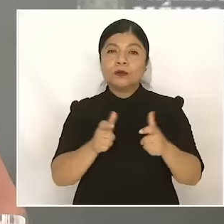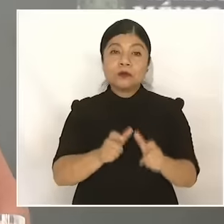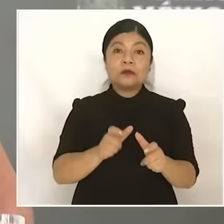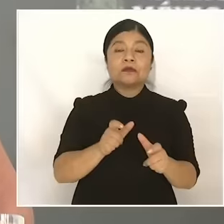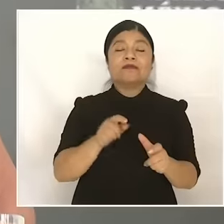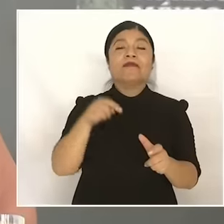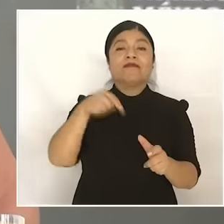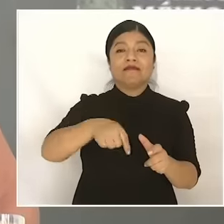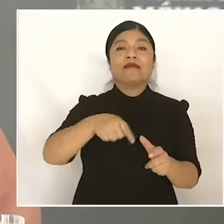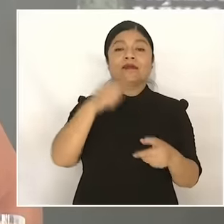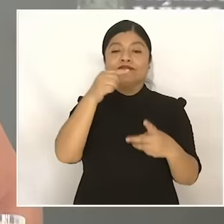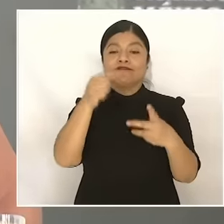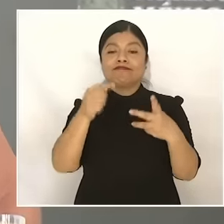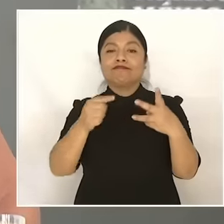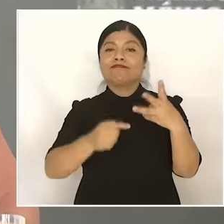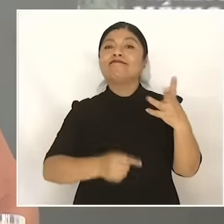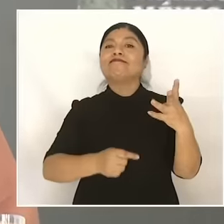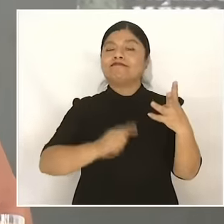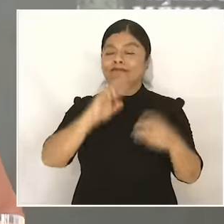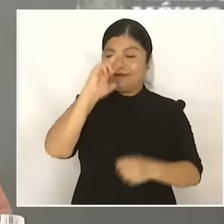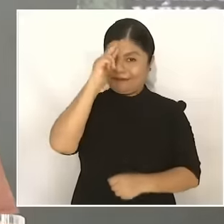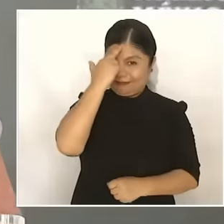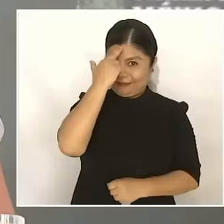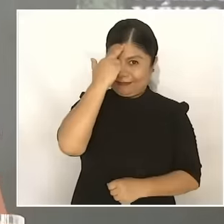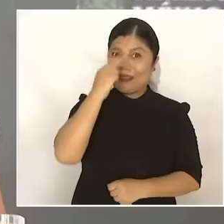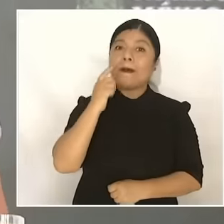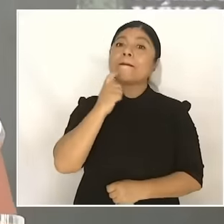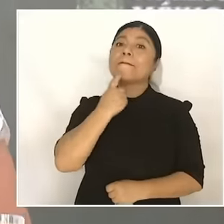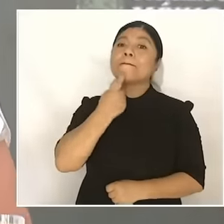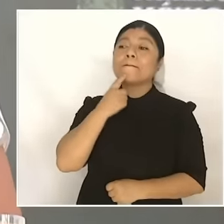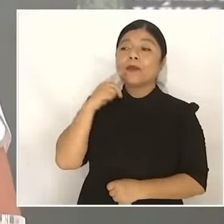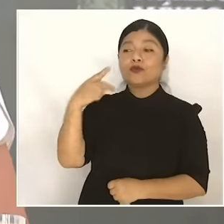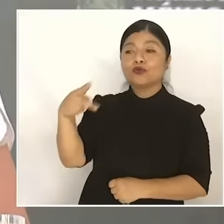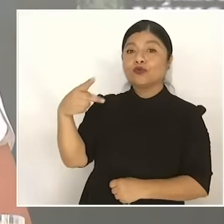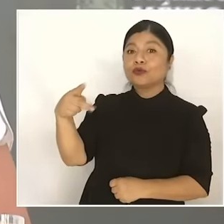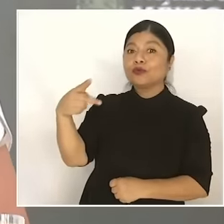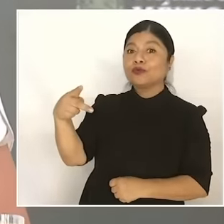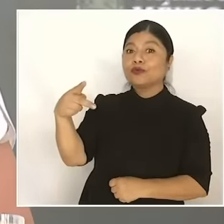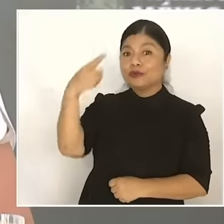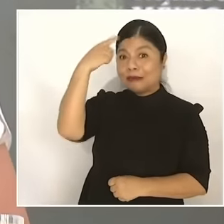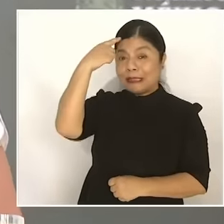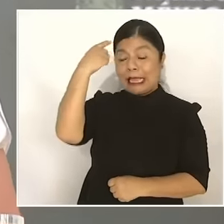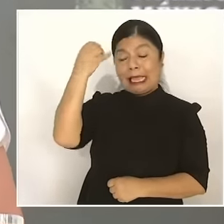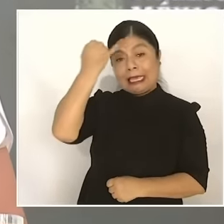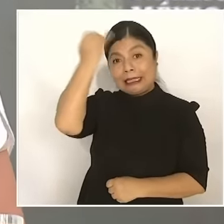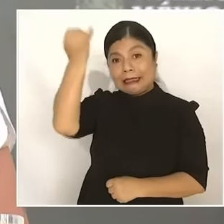of President López Obrador and we do not lie, we do not steal and we will never